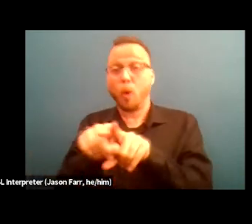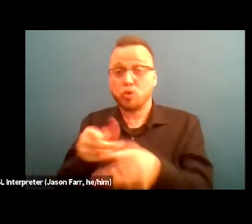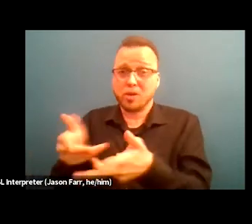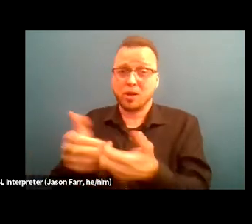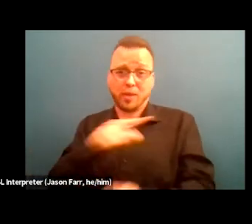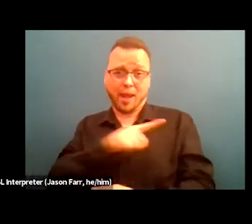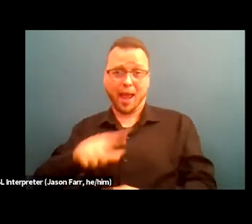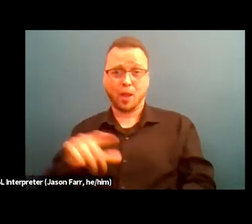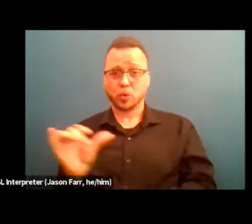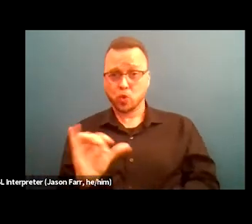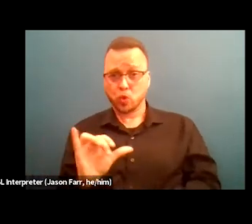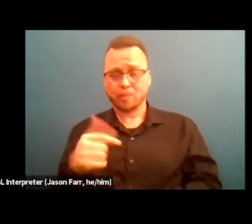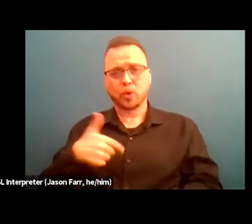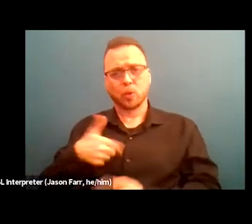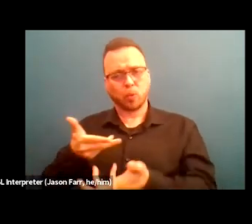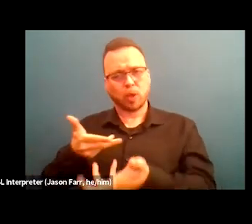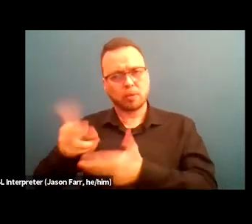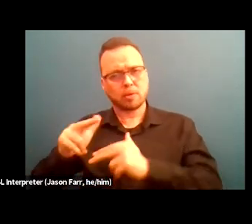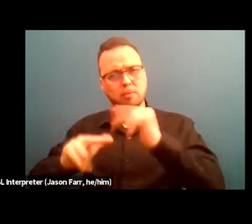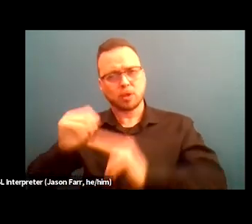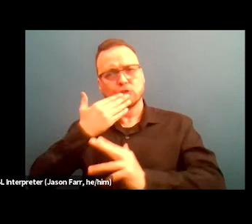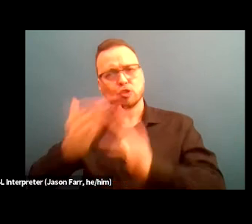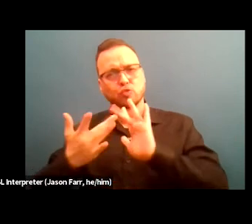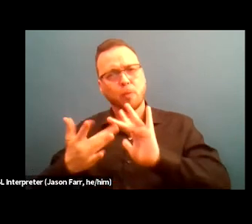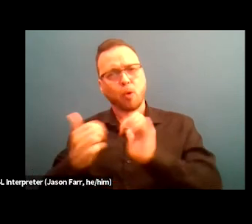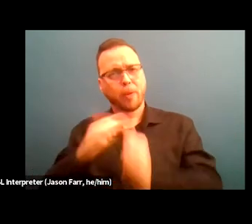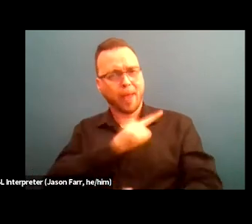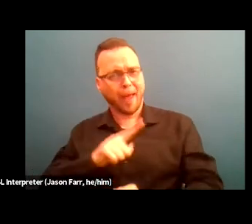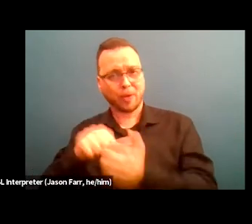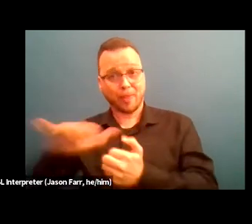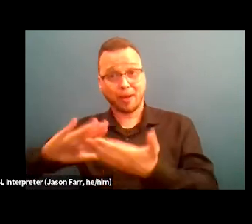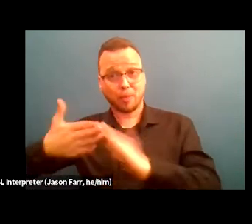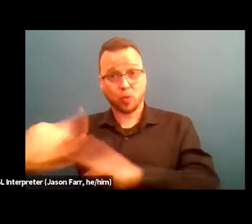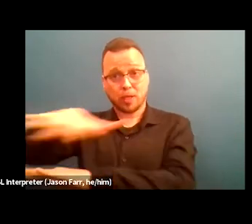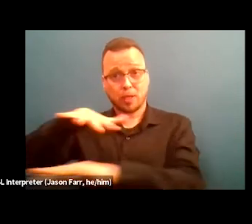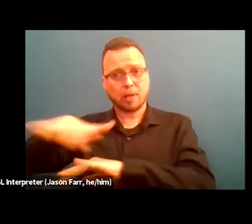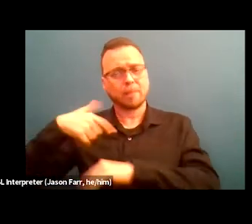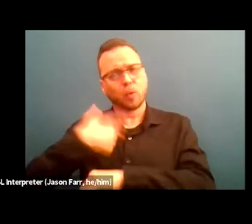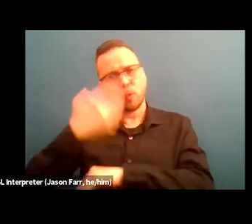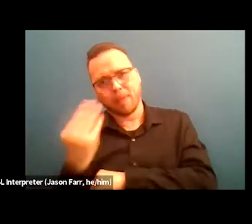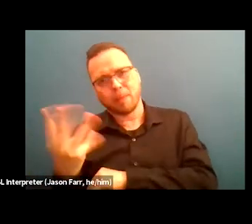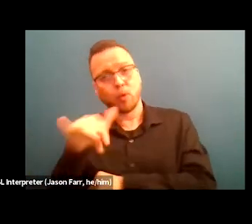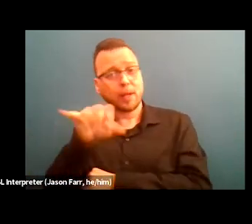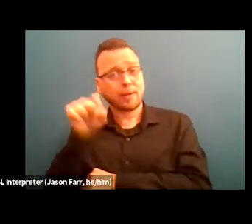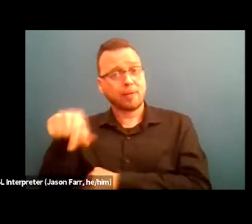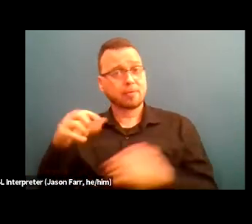we build good rapport with the landlords in the community. And we let them know that, you know, yes, this client might have,